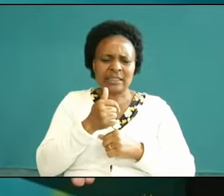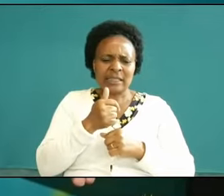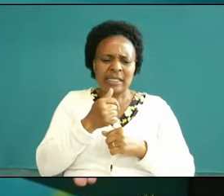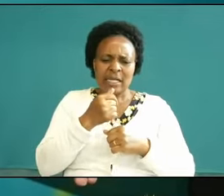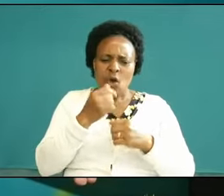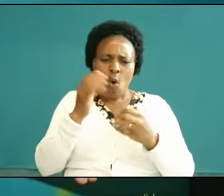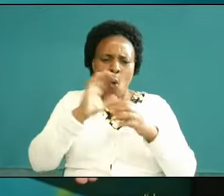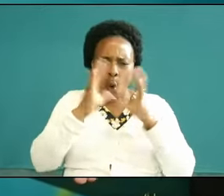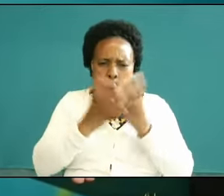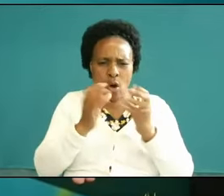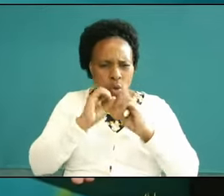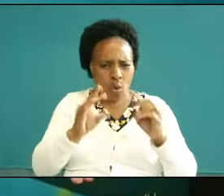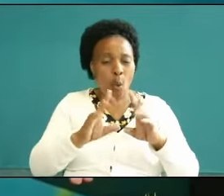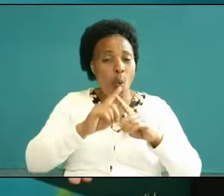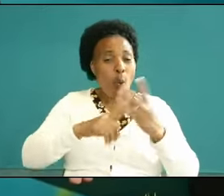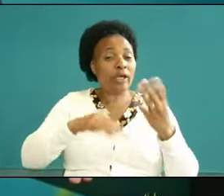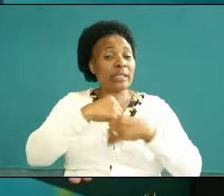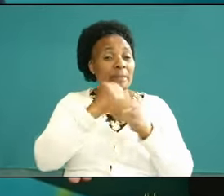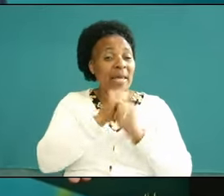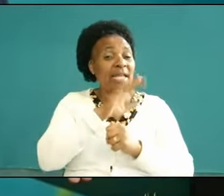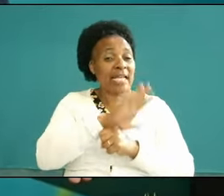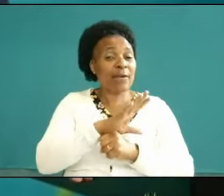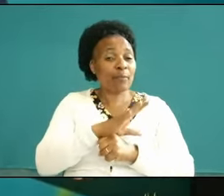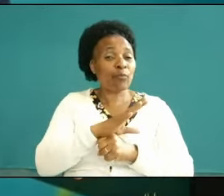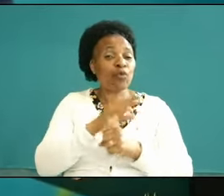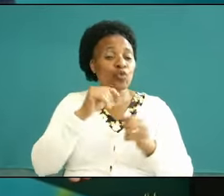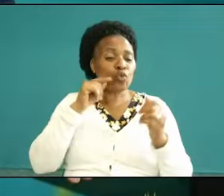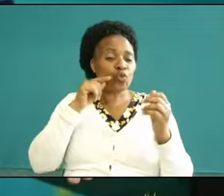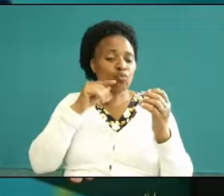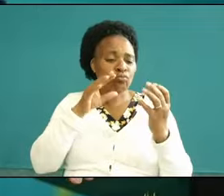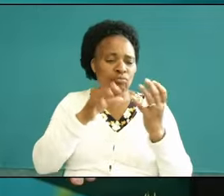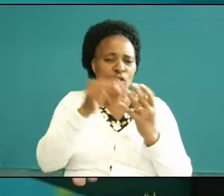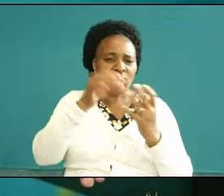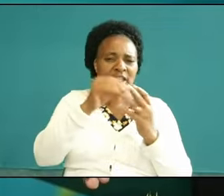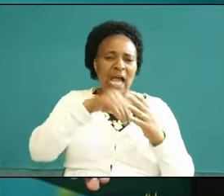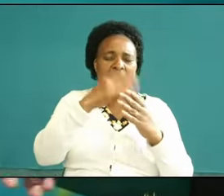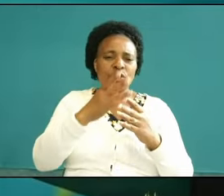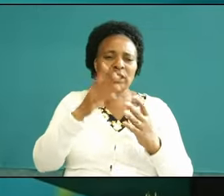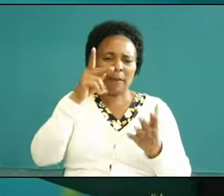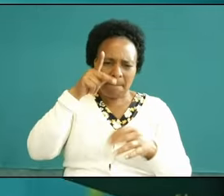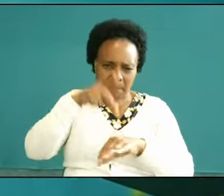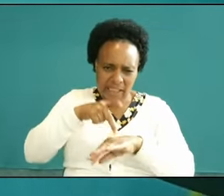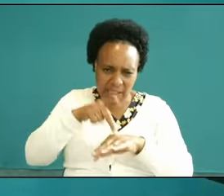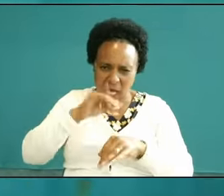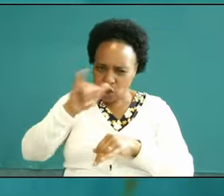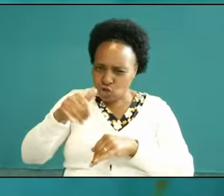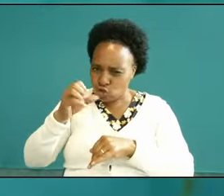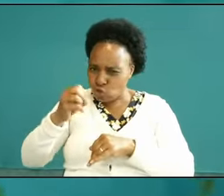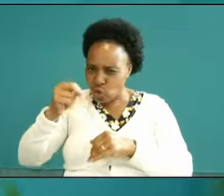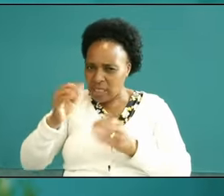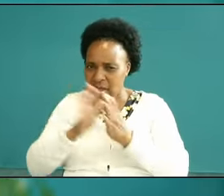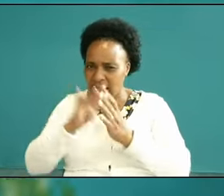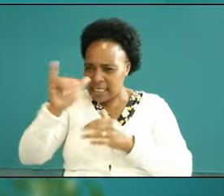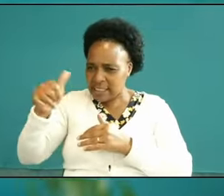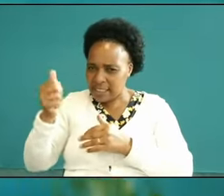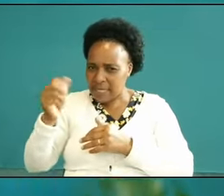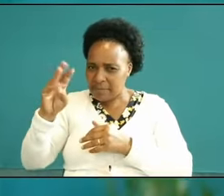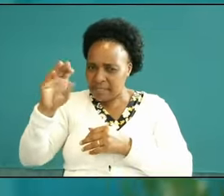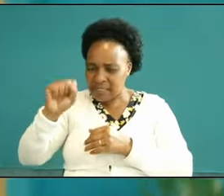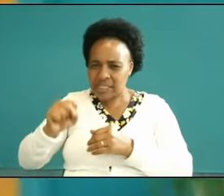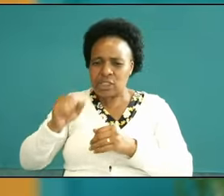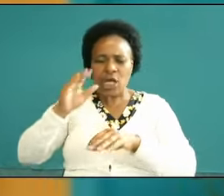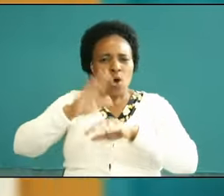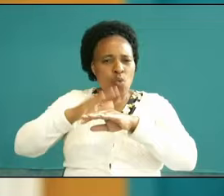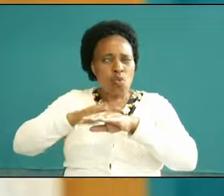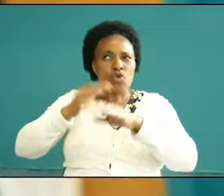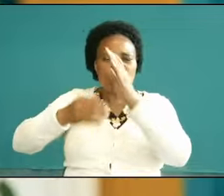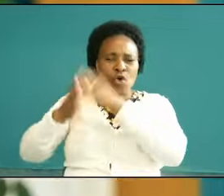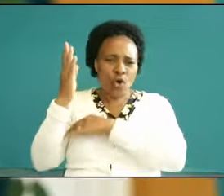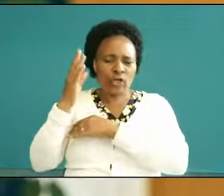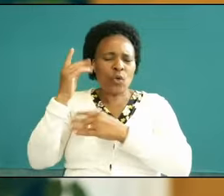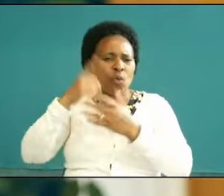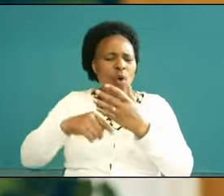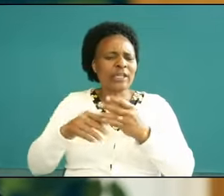did he use in pointing out Peter John and James he is not a good god what cre did he use to pick